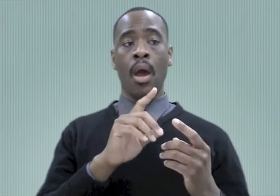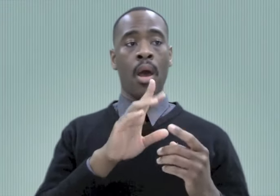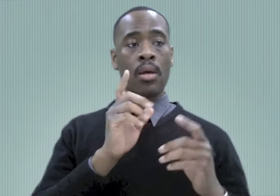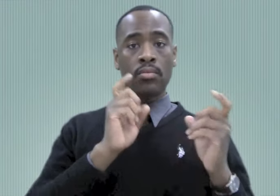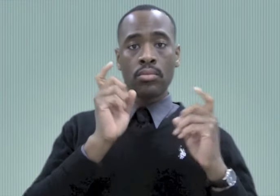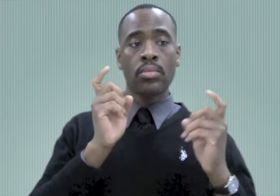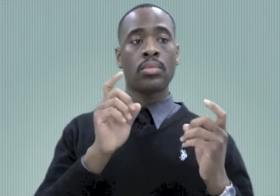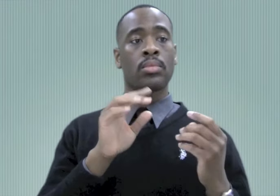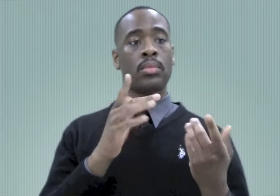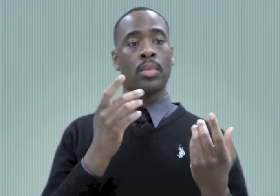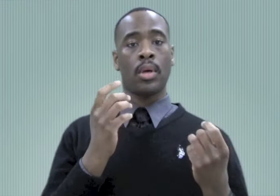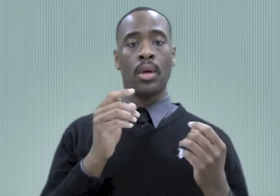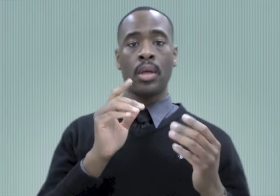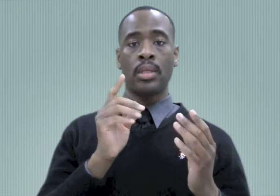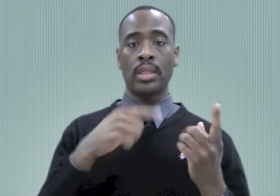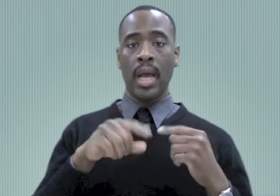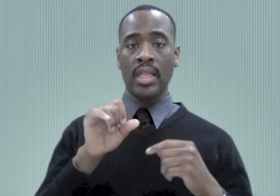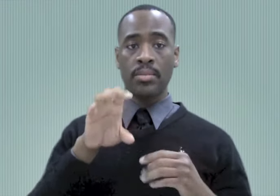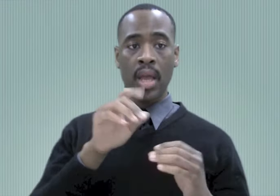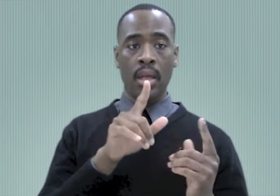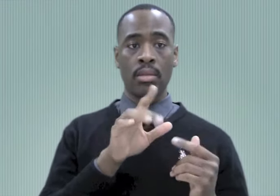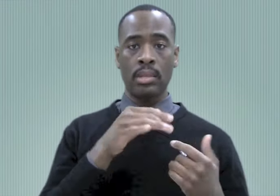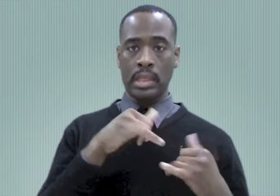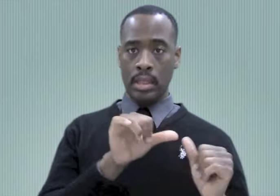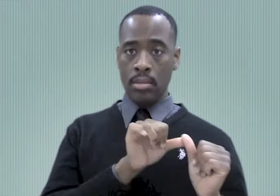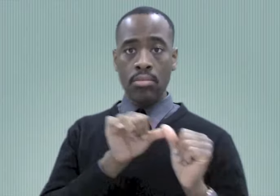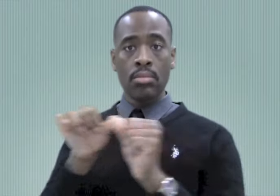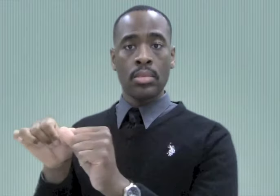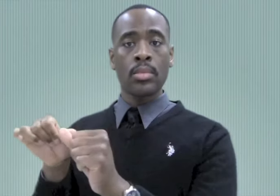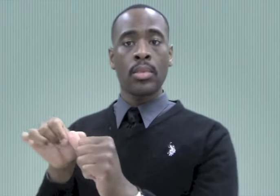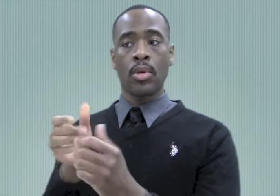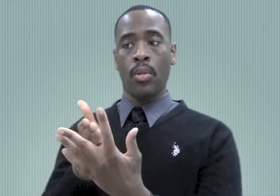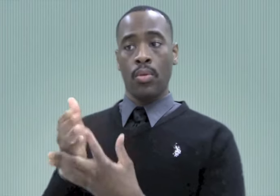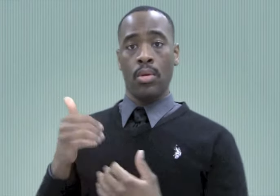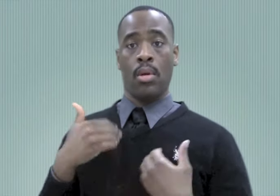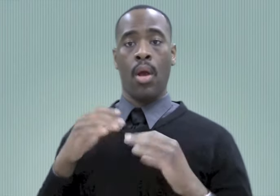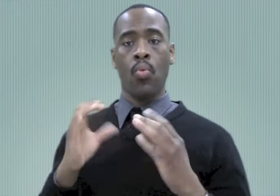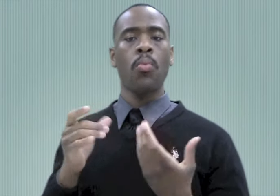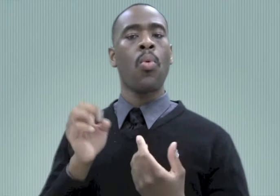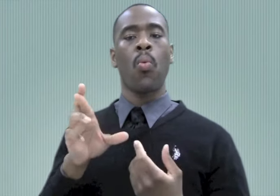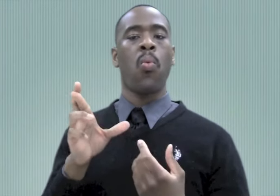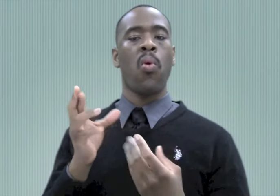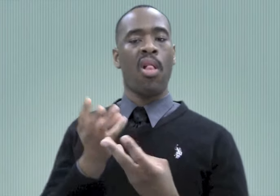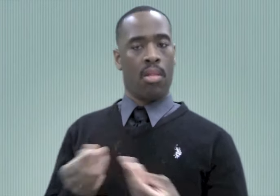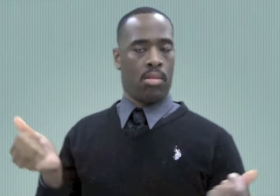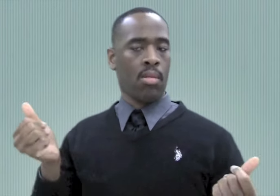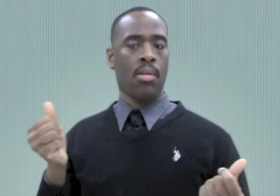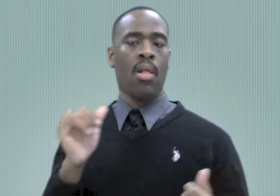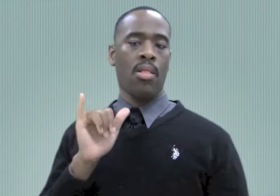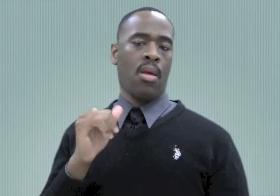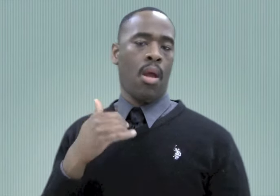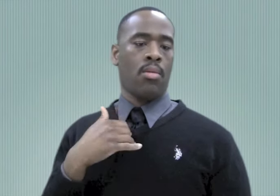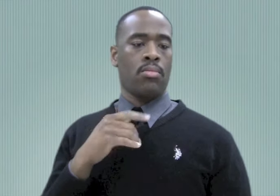their own facial expressions and signs were still used by the younger group. It was necessary to have those two